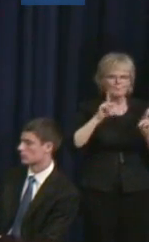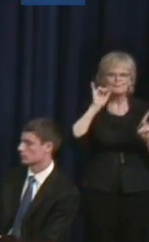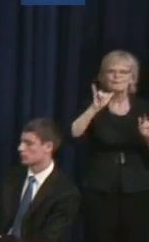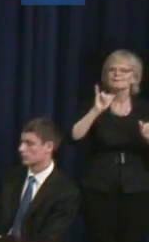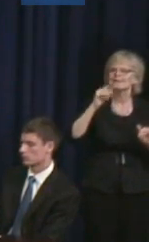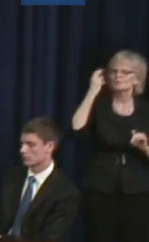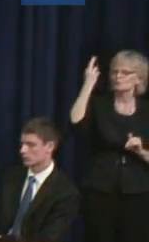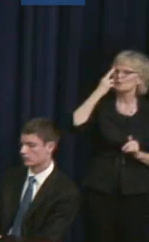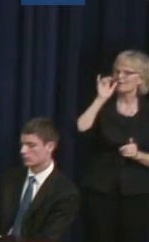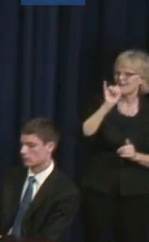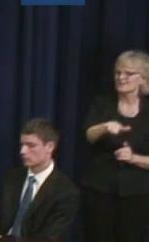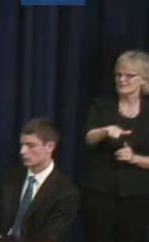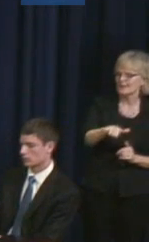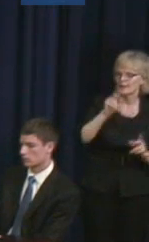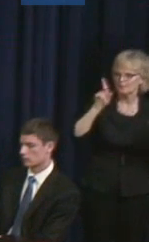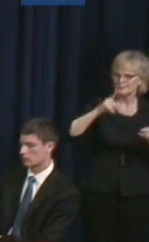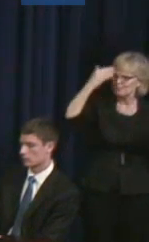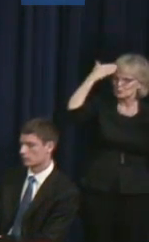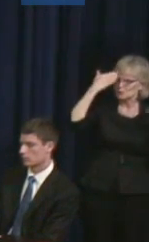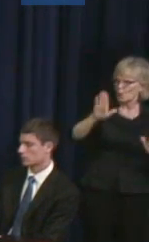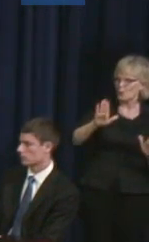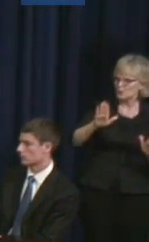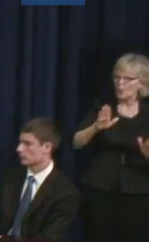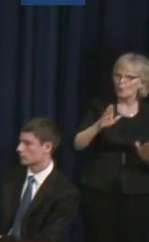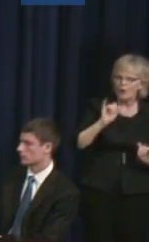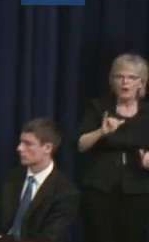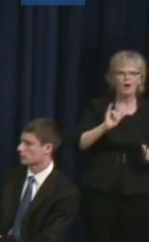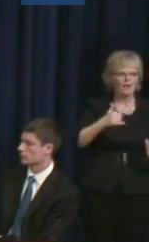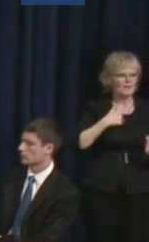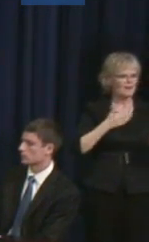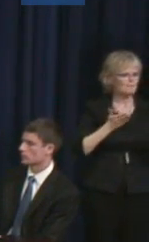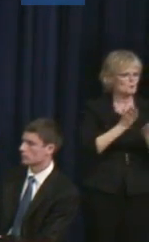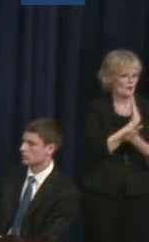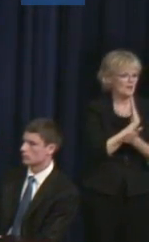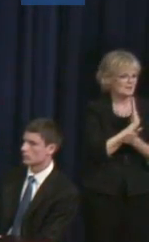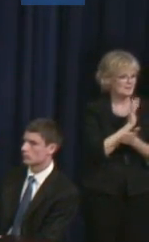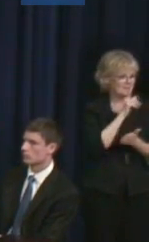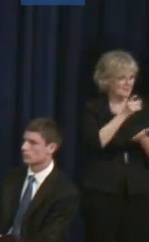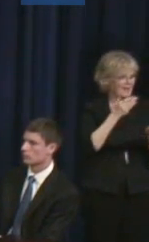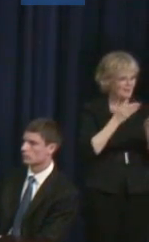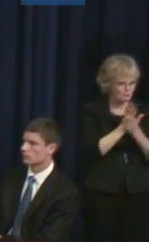don't think people know that their rights, that they do have rights, and that they necessarily have rights within the ADA.